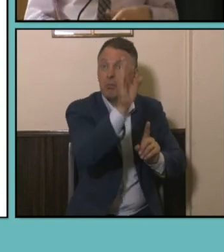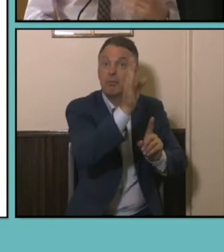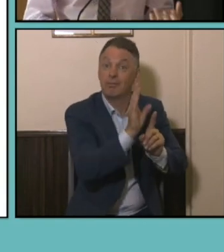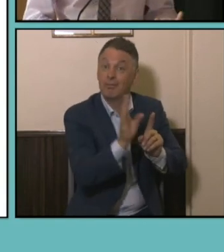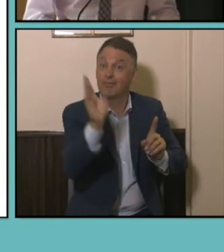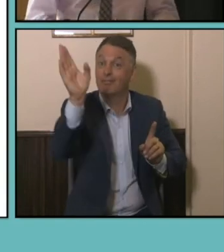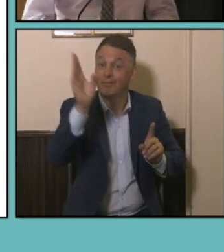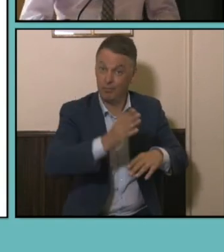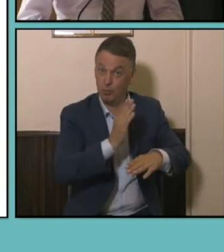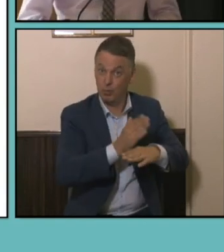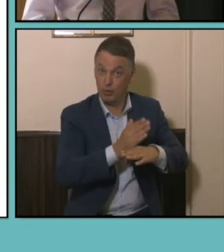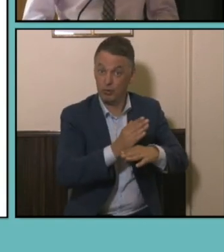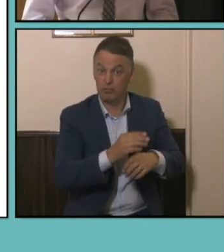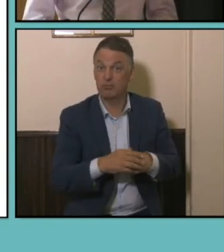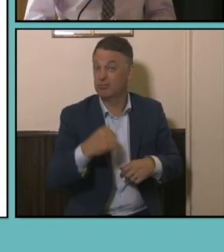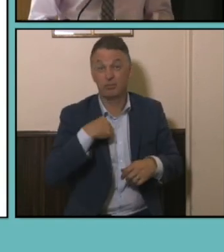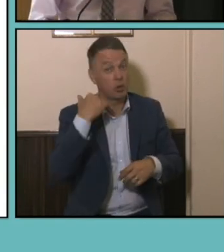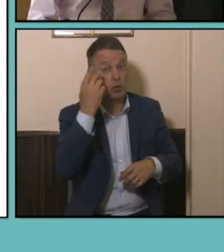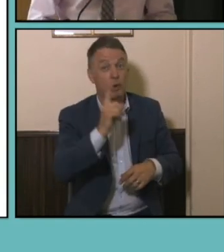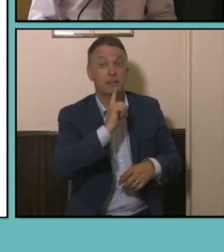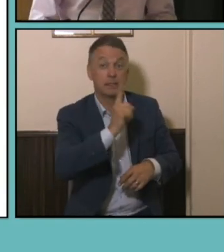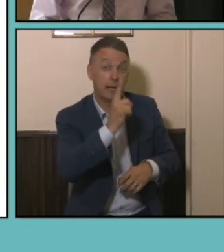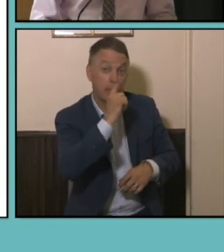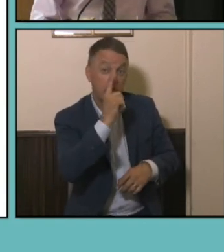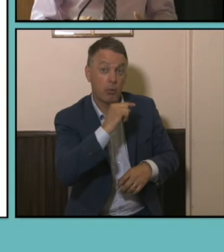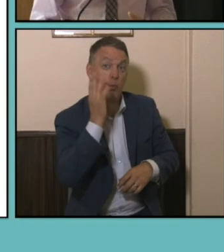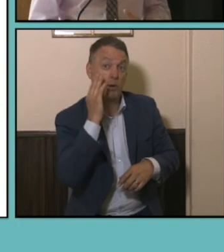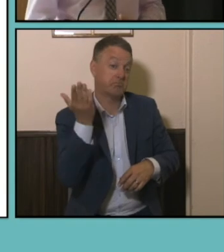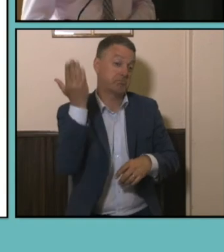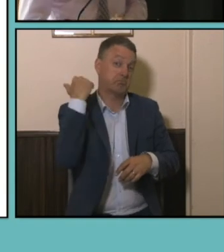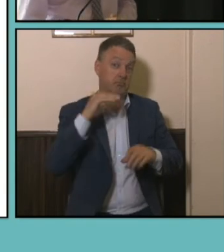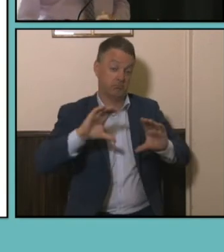been saying to a lot of people when we were looking at this data was that some